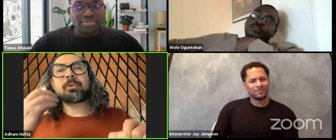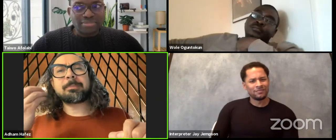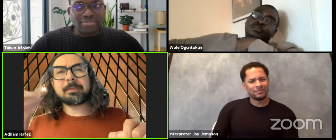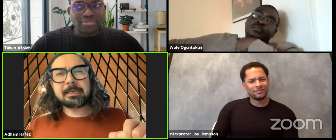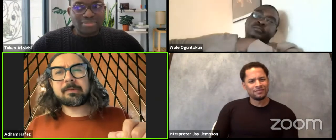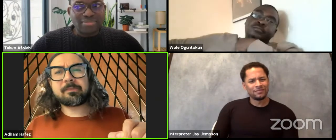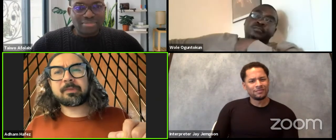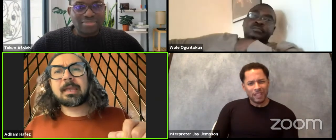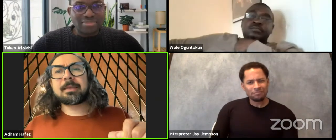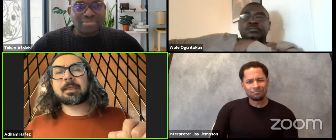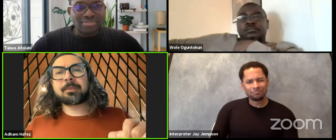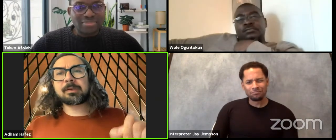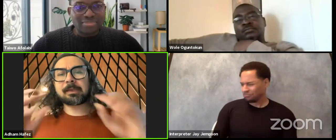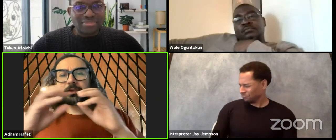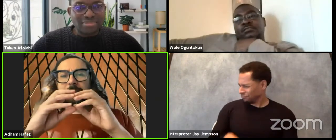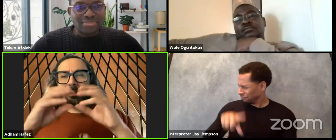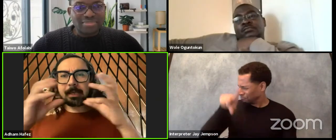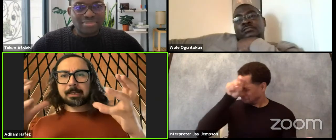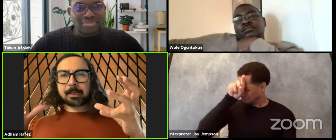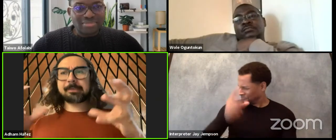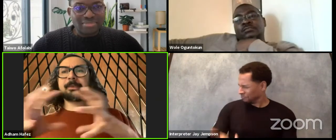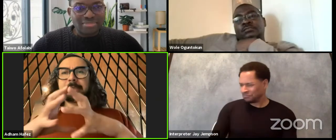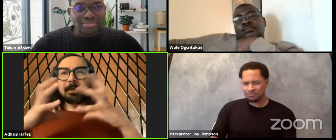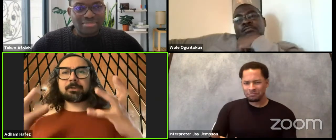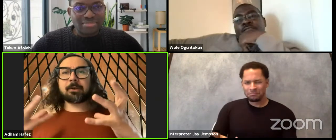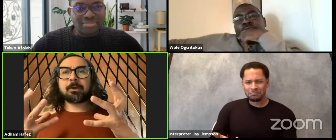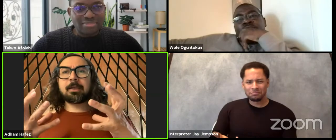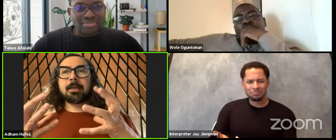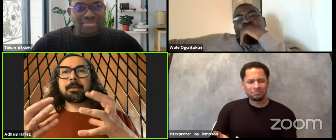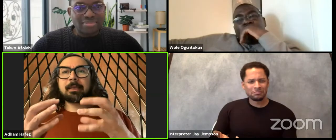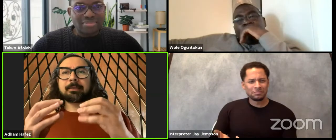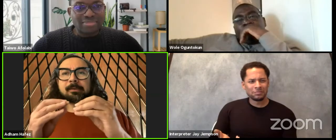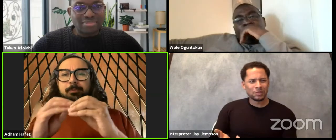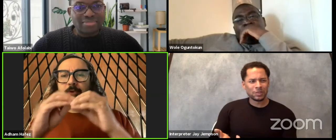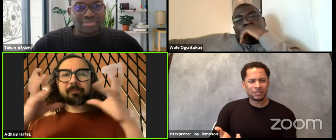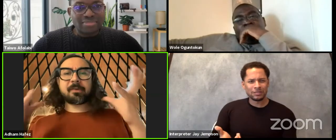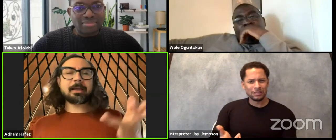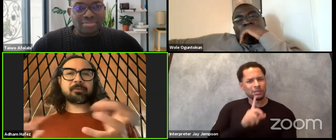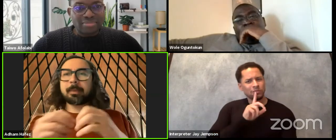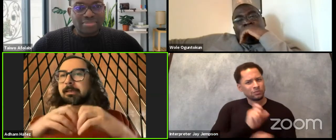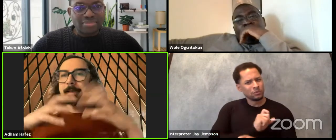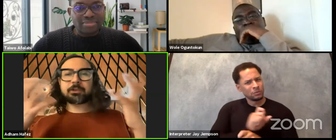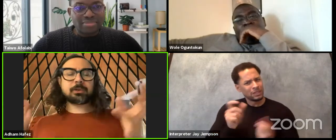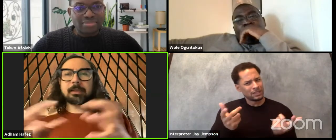do we believe there is such a thing as theater that is purified from any national